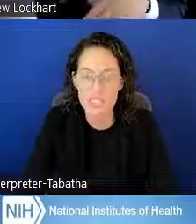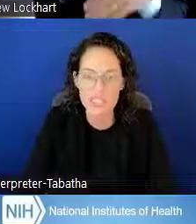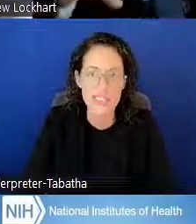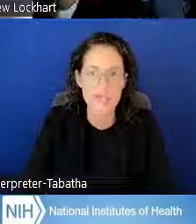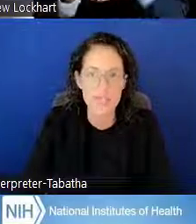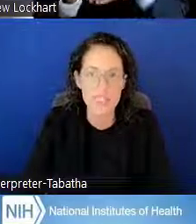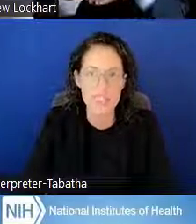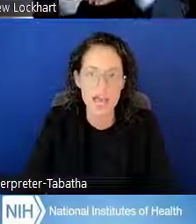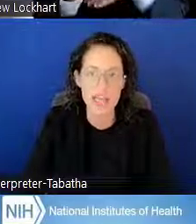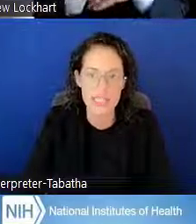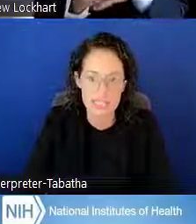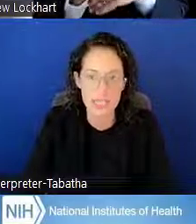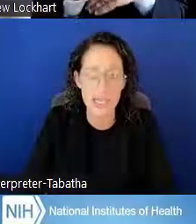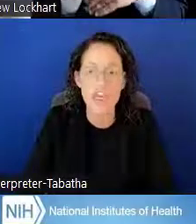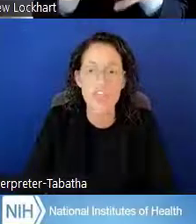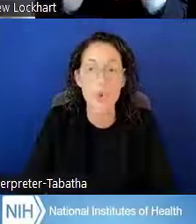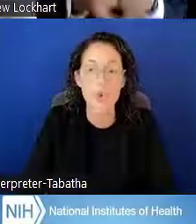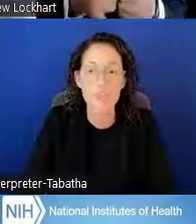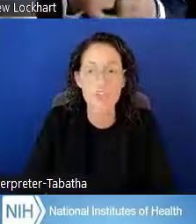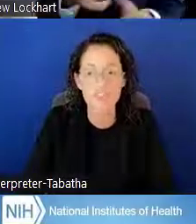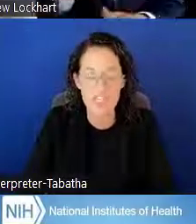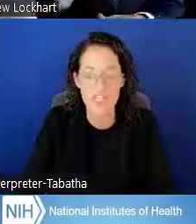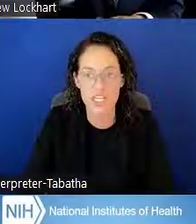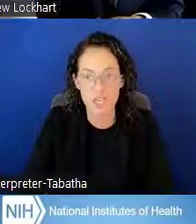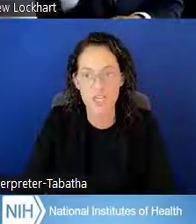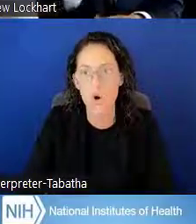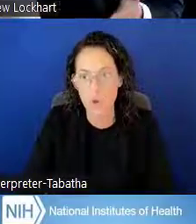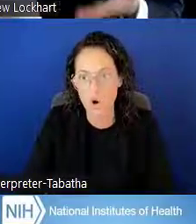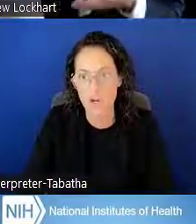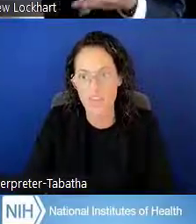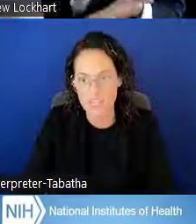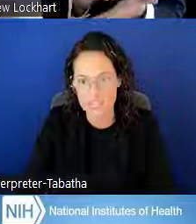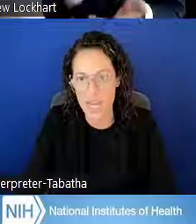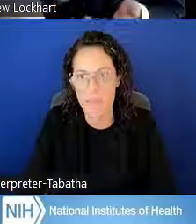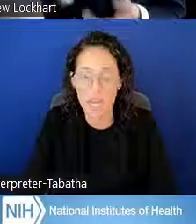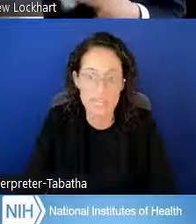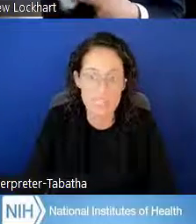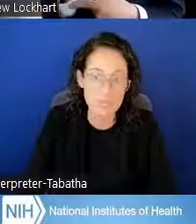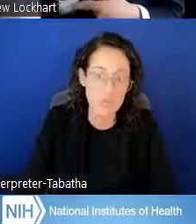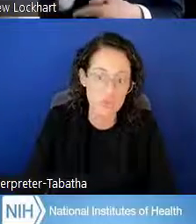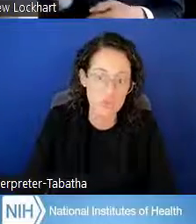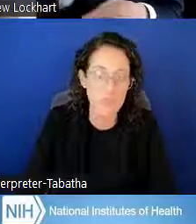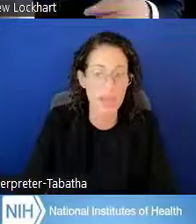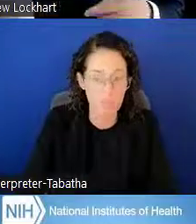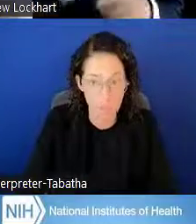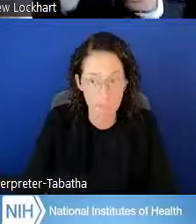that's then submitted to the IC that would be funding your award in that time. It has to be approved by them